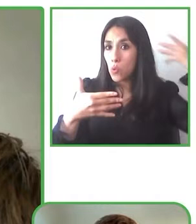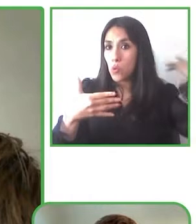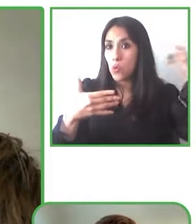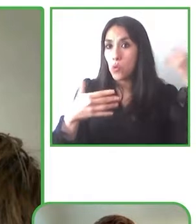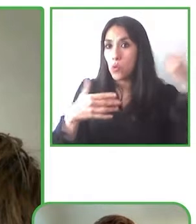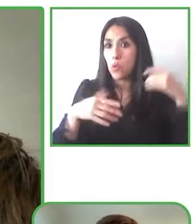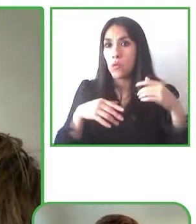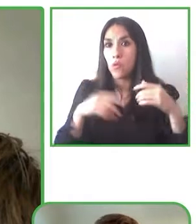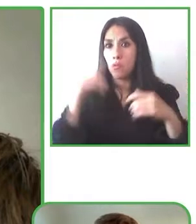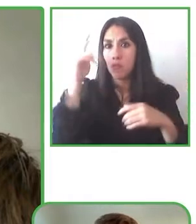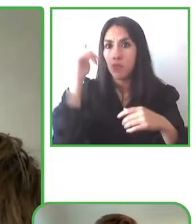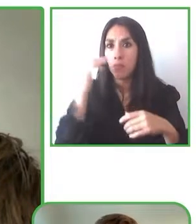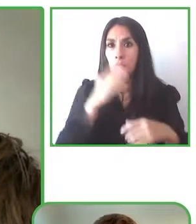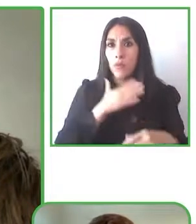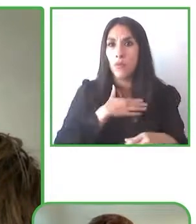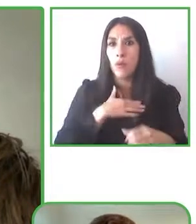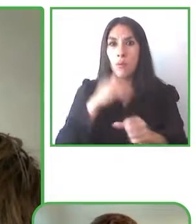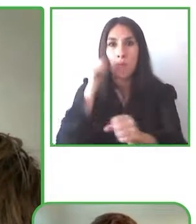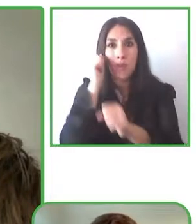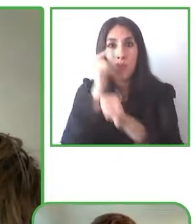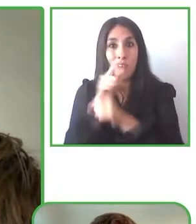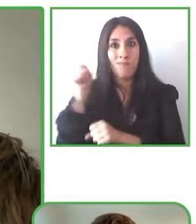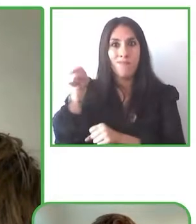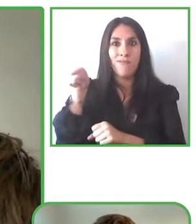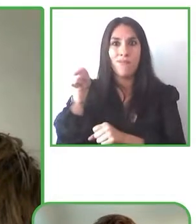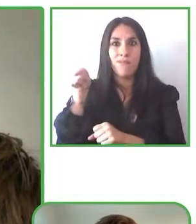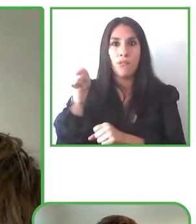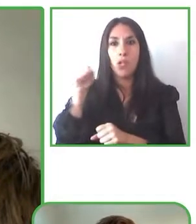a lot for my brother but also for me and for the rest of the family